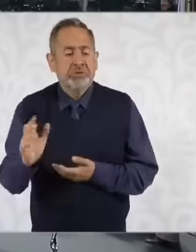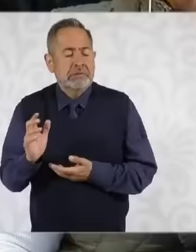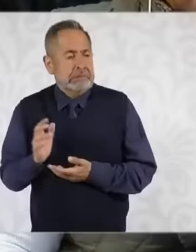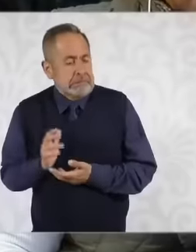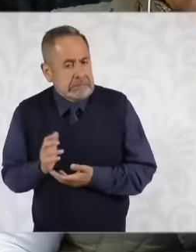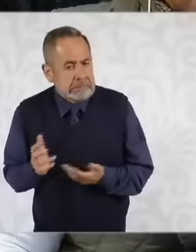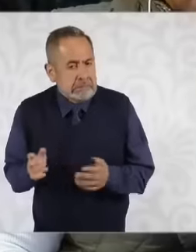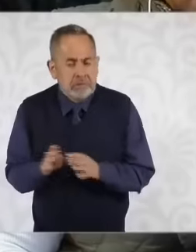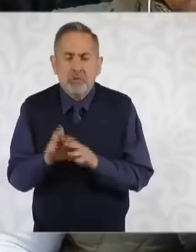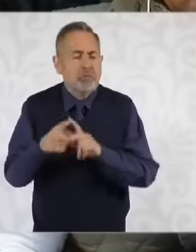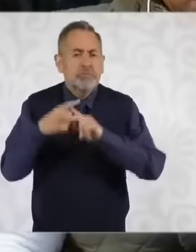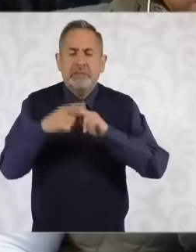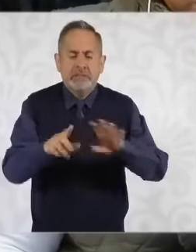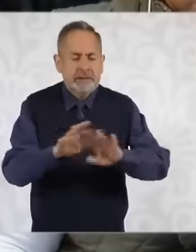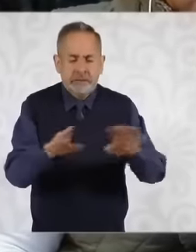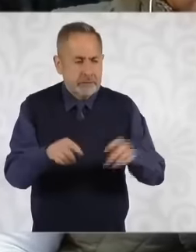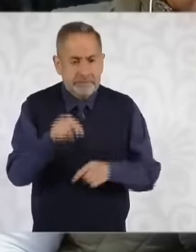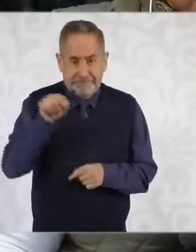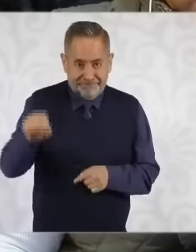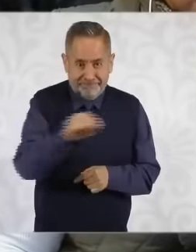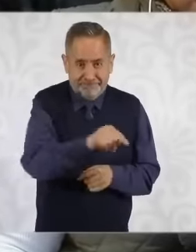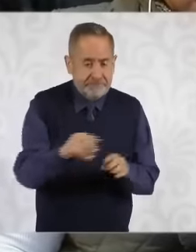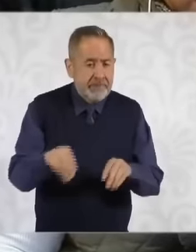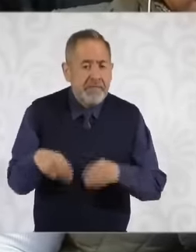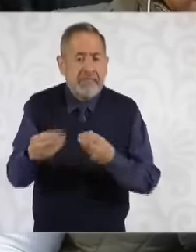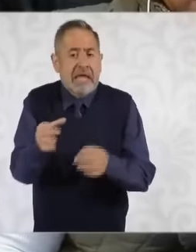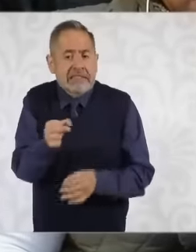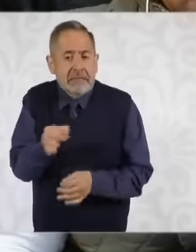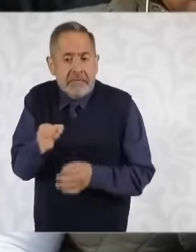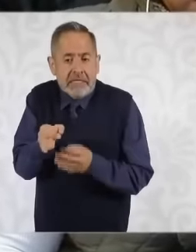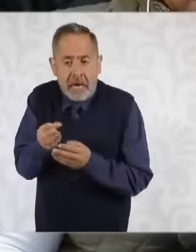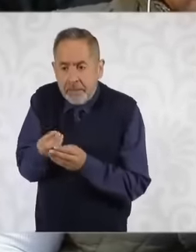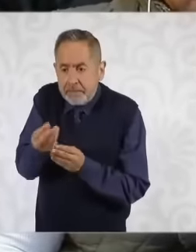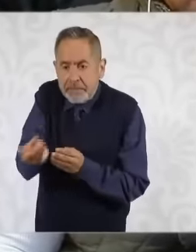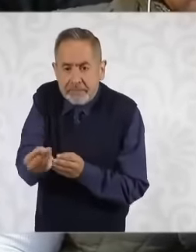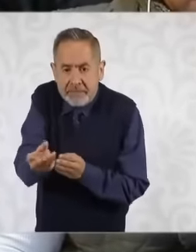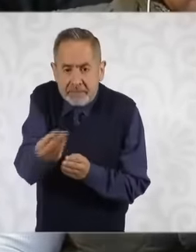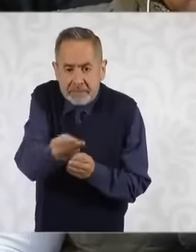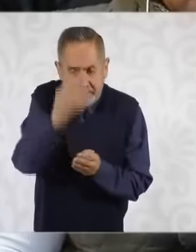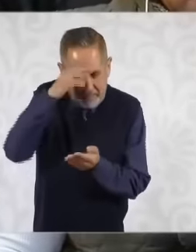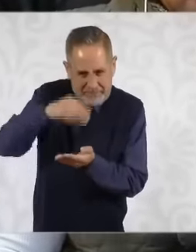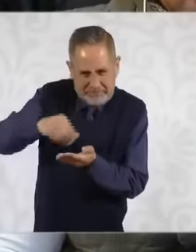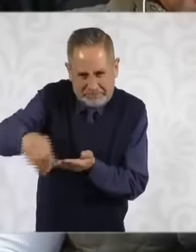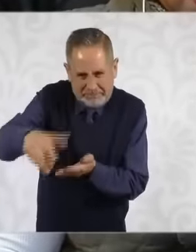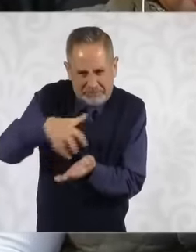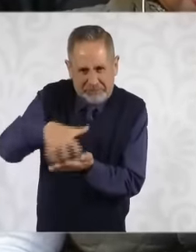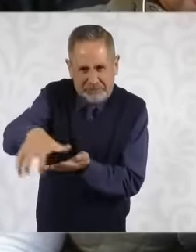when they are going to have that seed from when they could have access to